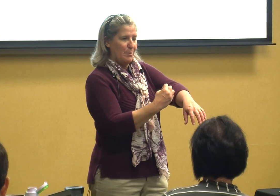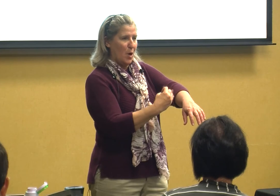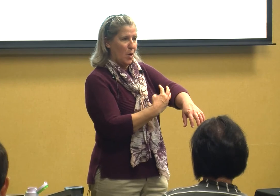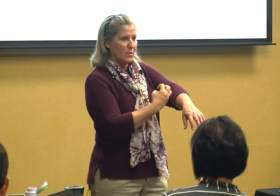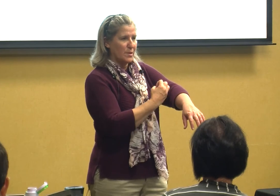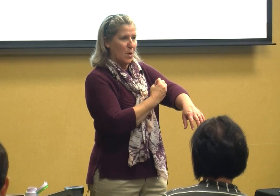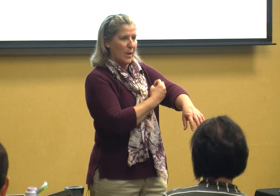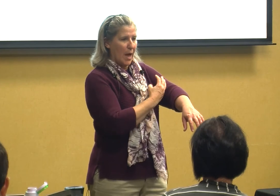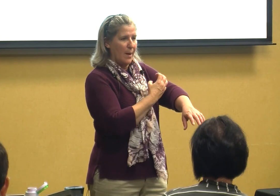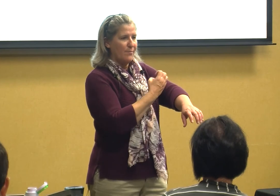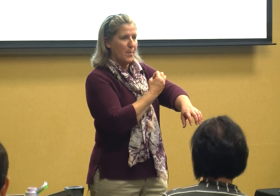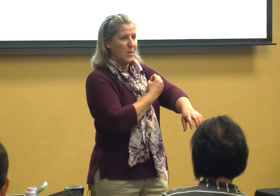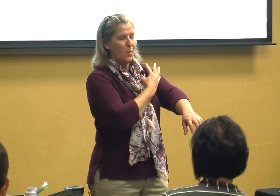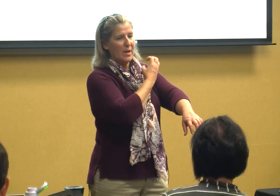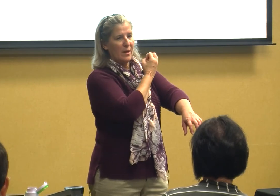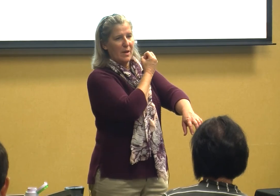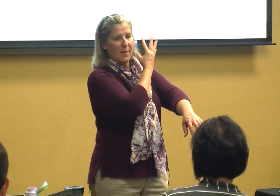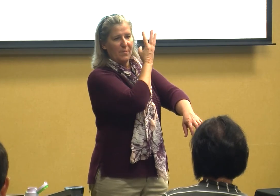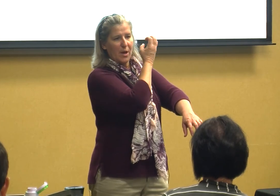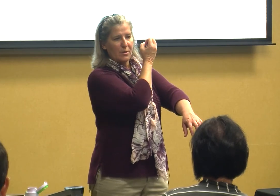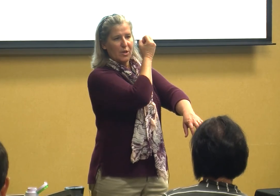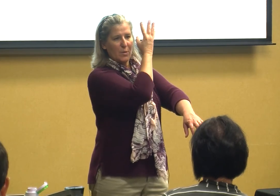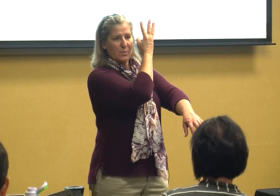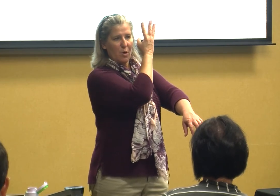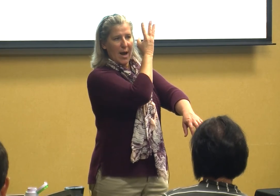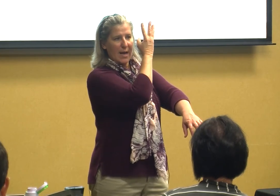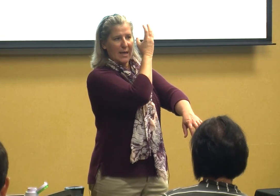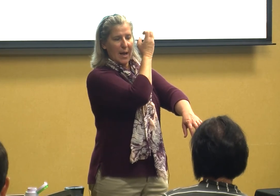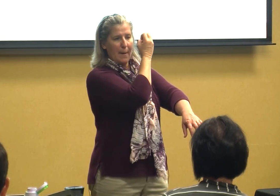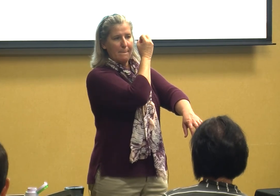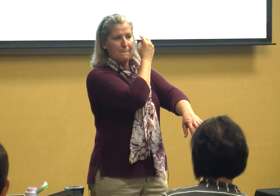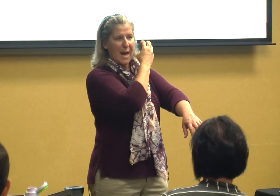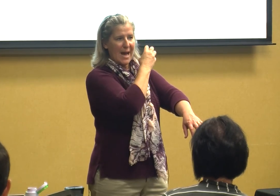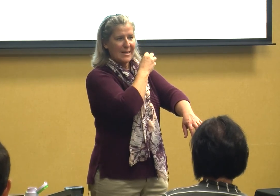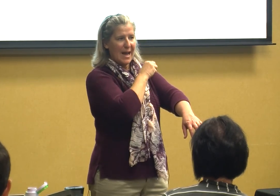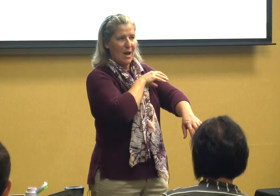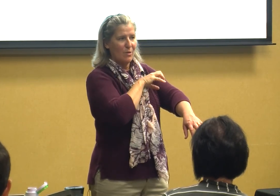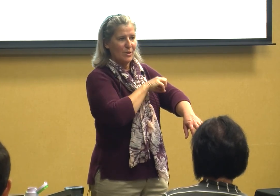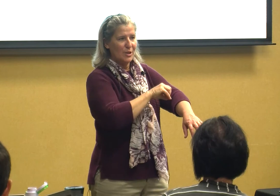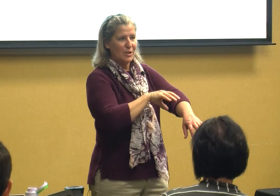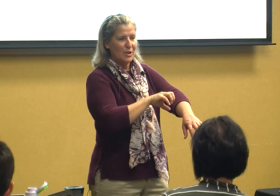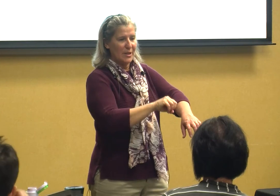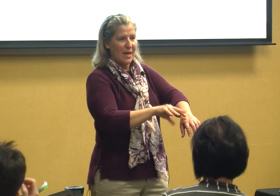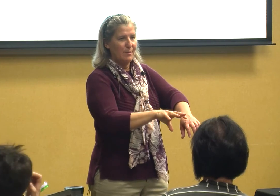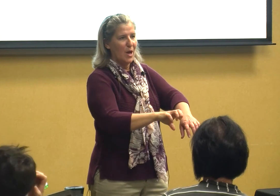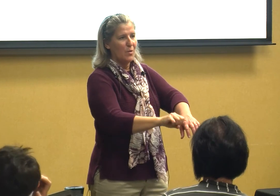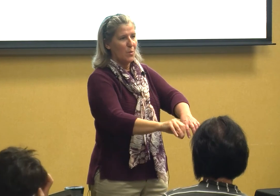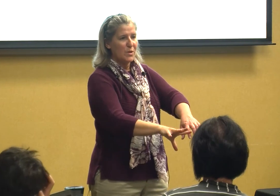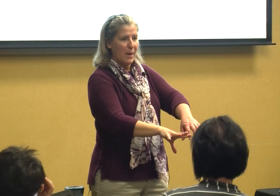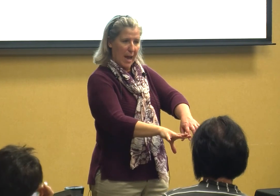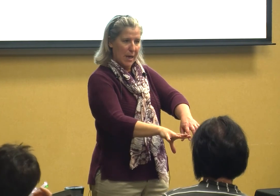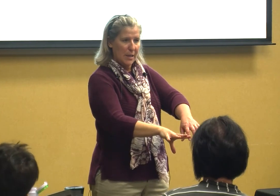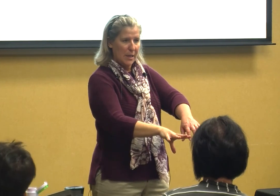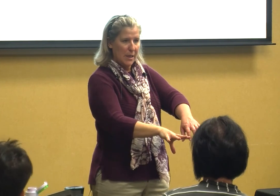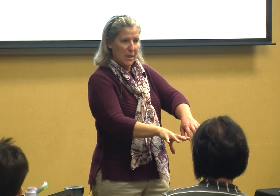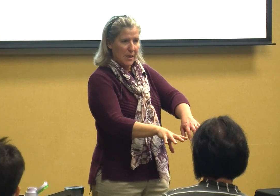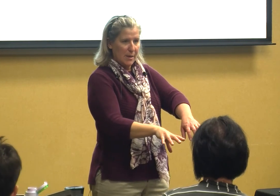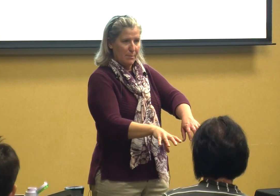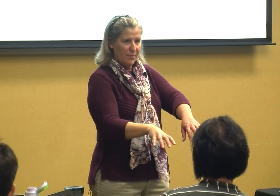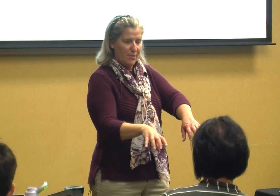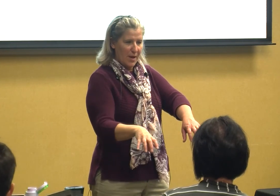pulse going up from the went up there to his brain back down to let him know there was pain but and